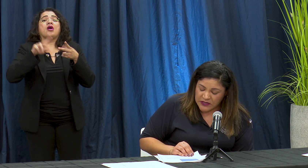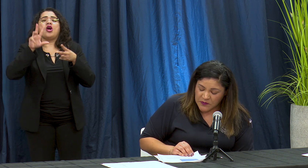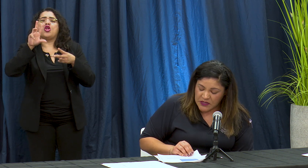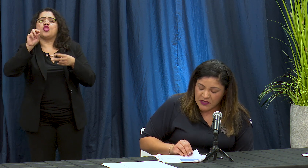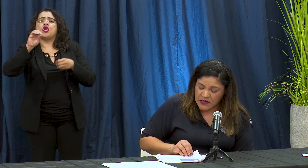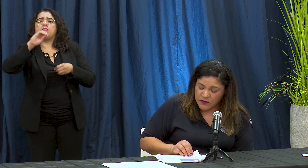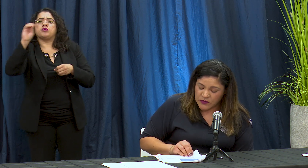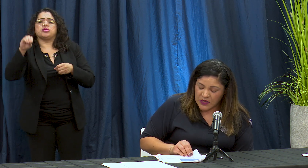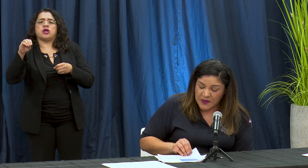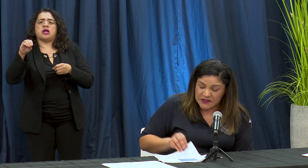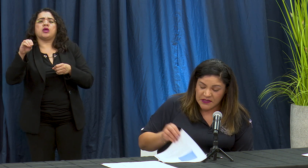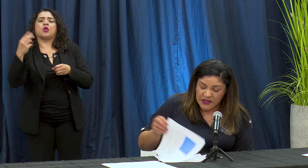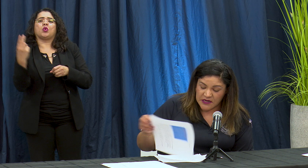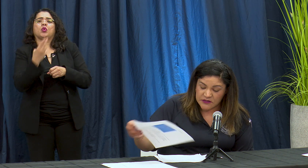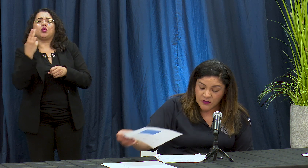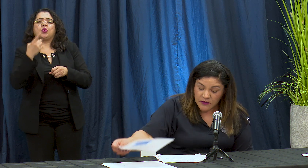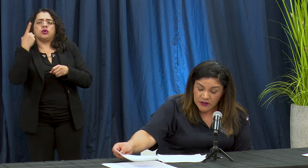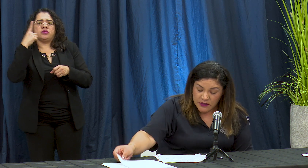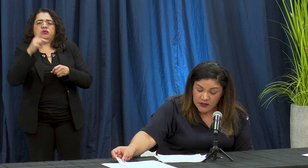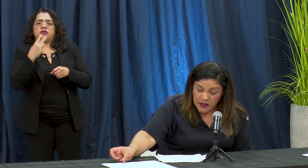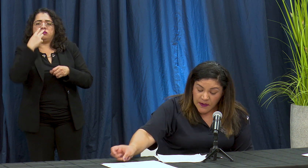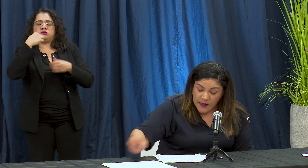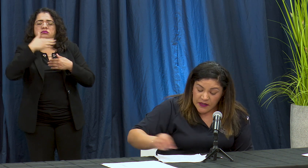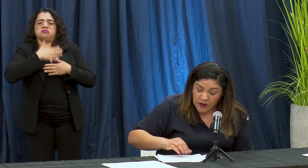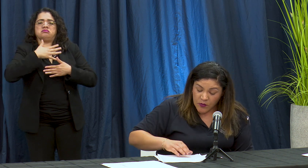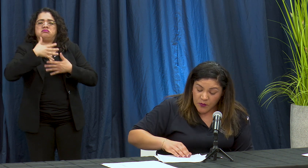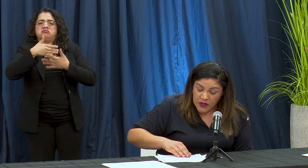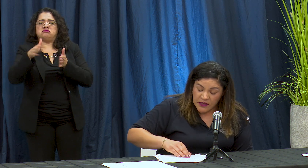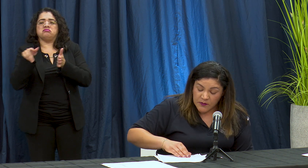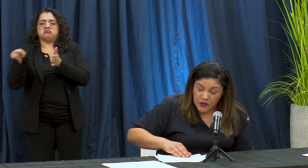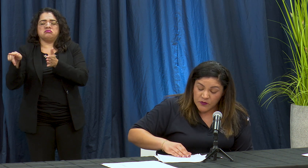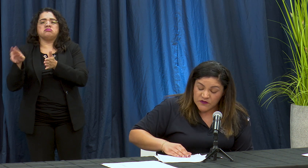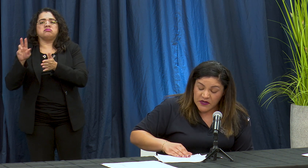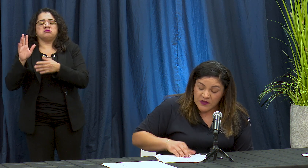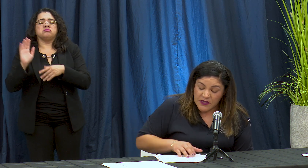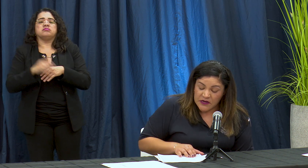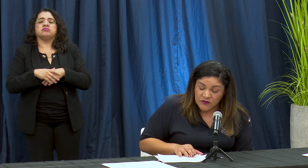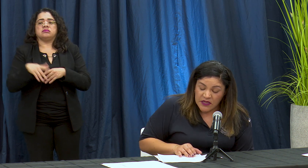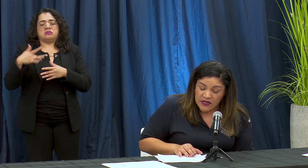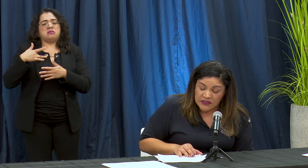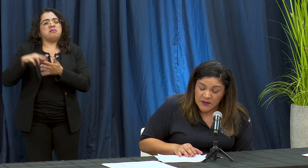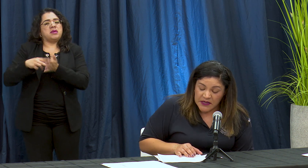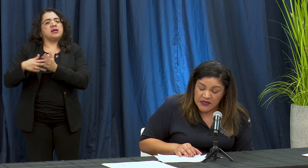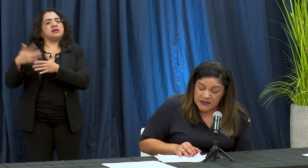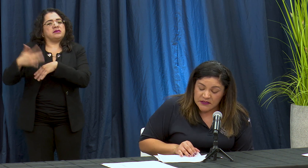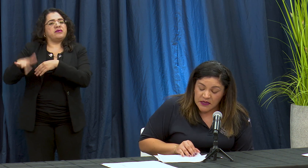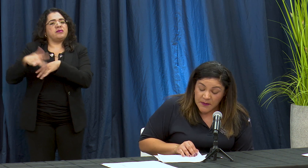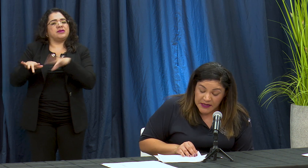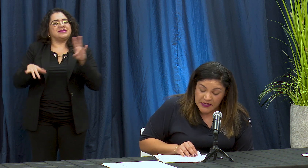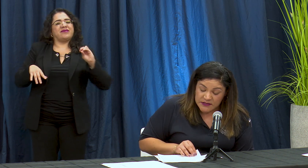también tenemos capacidad de ESO cómo pueden podemos ver Tamina's imagine 'as